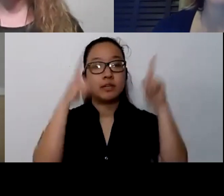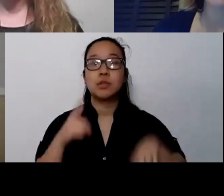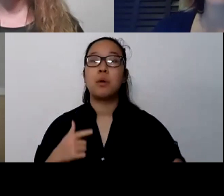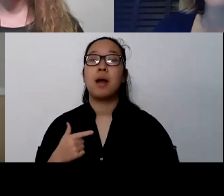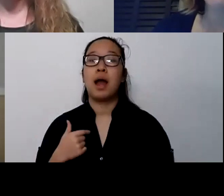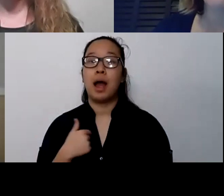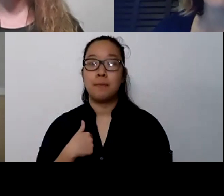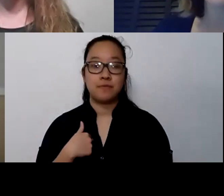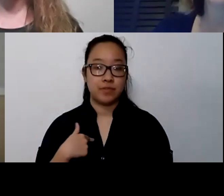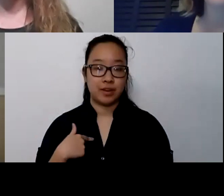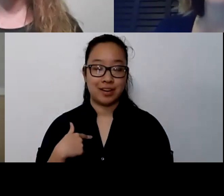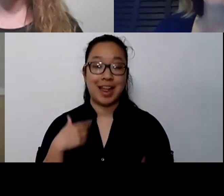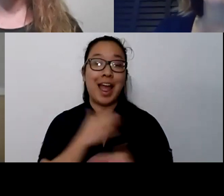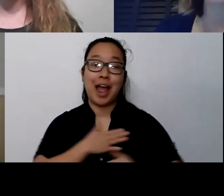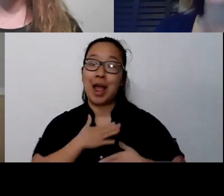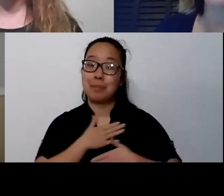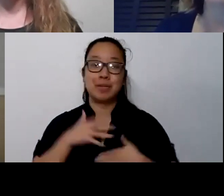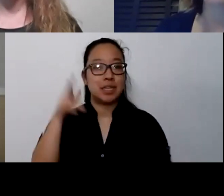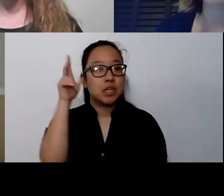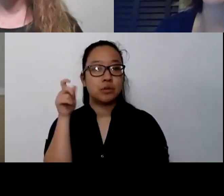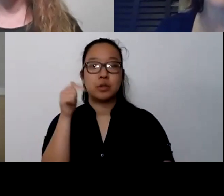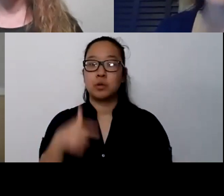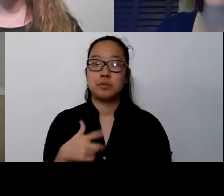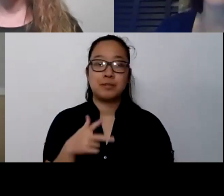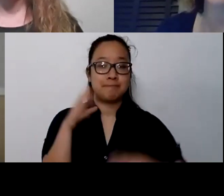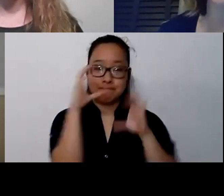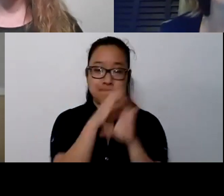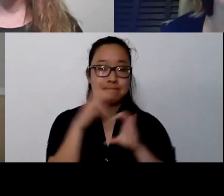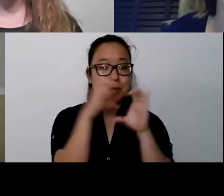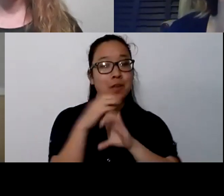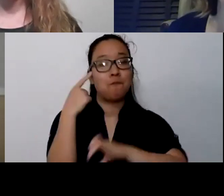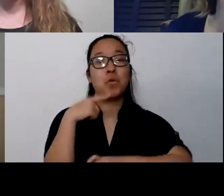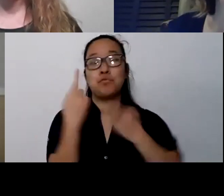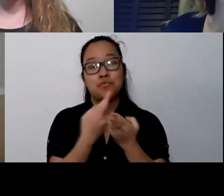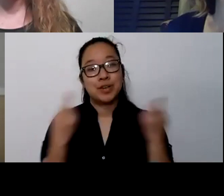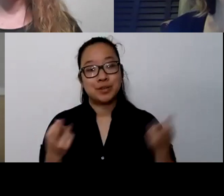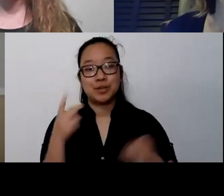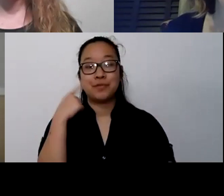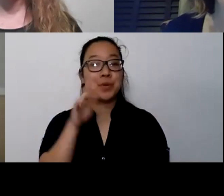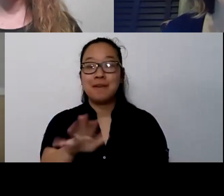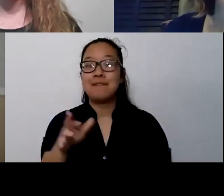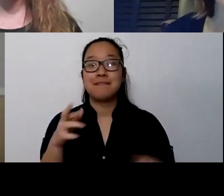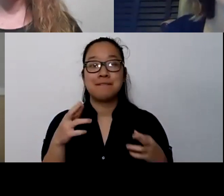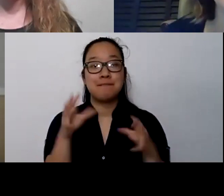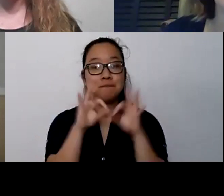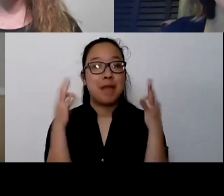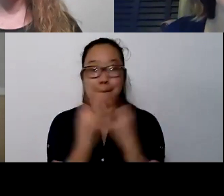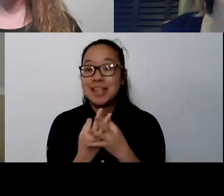that you're looking for what works for you and your family, and it's out there. So keep looking, try those two ideas.